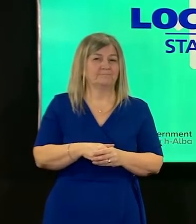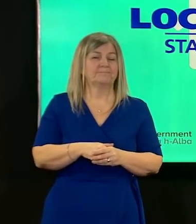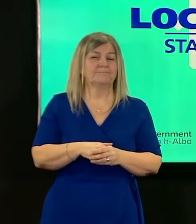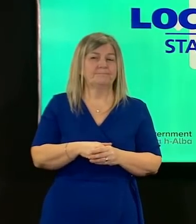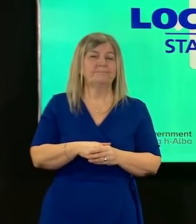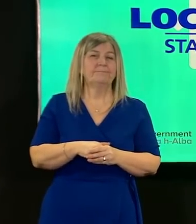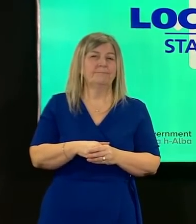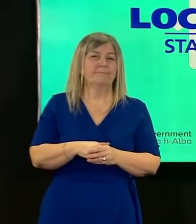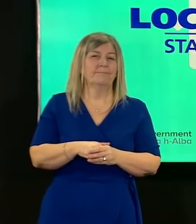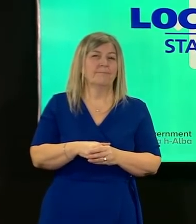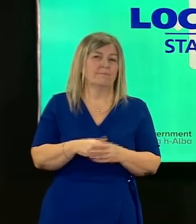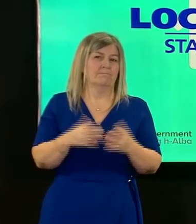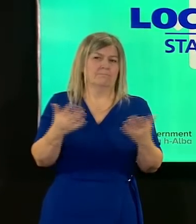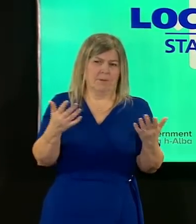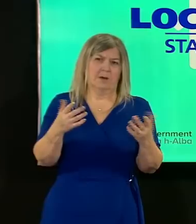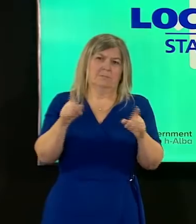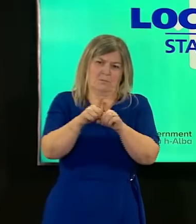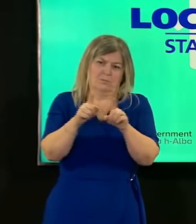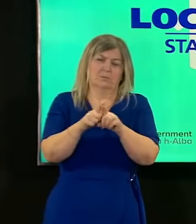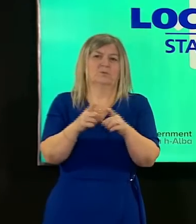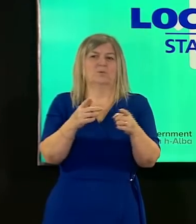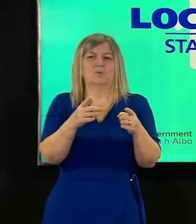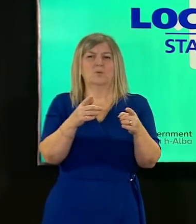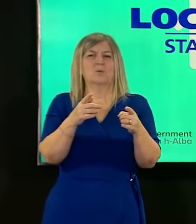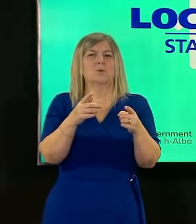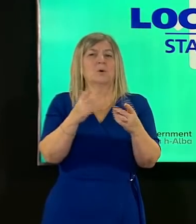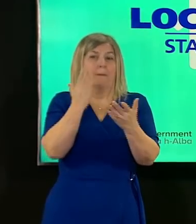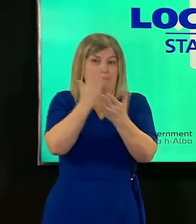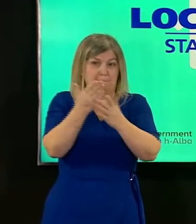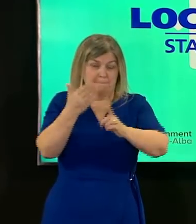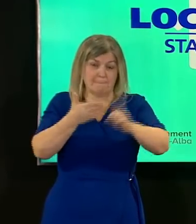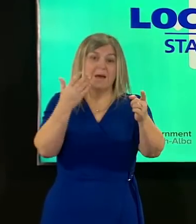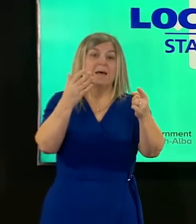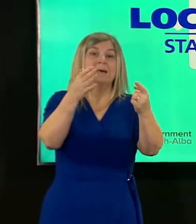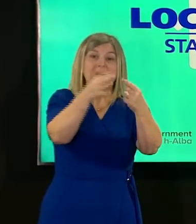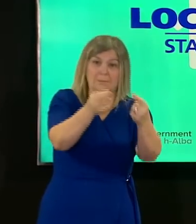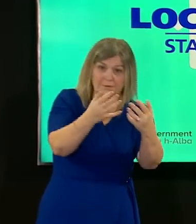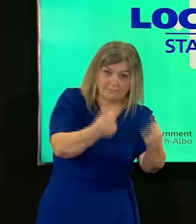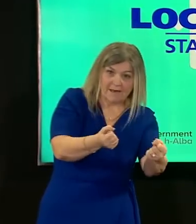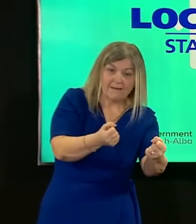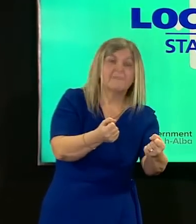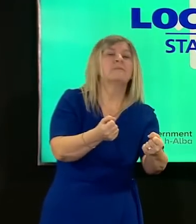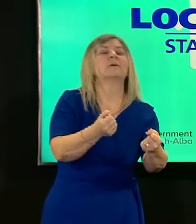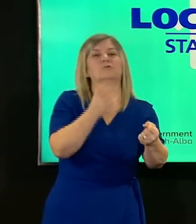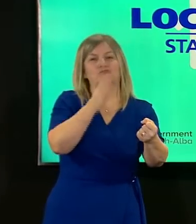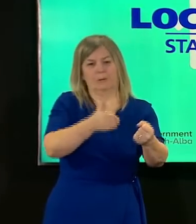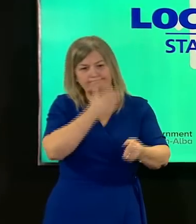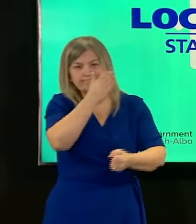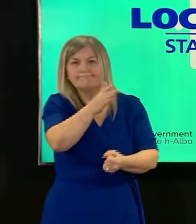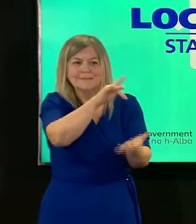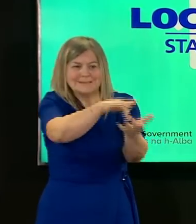significant expansion in symptomatic testing sites through local testing centers mobile testing units